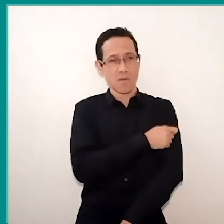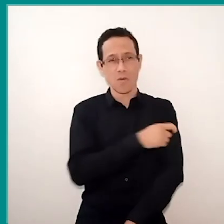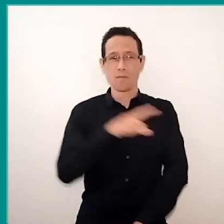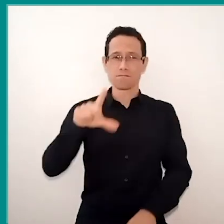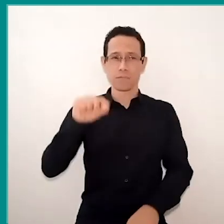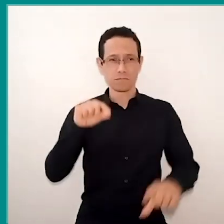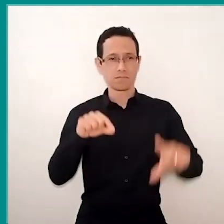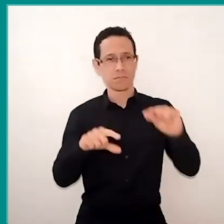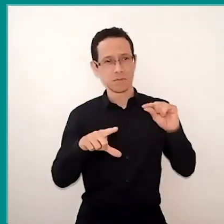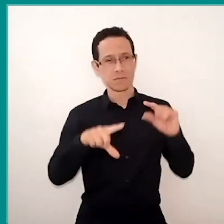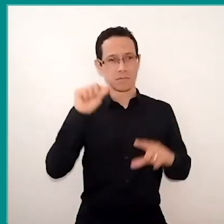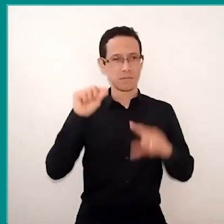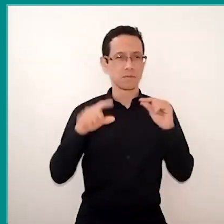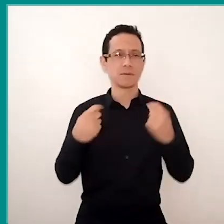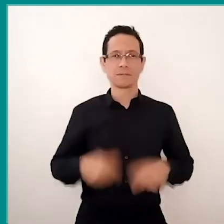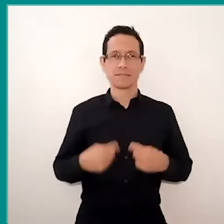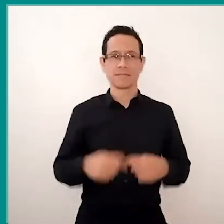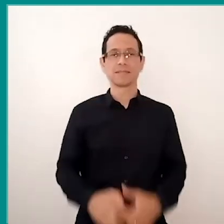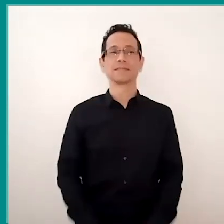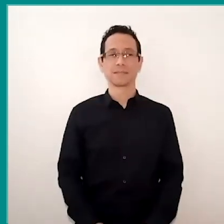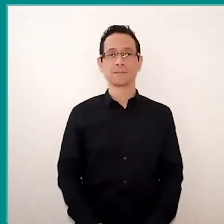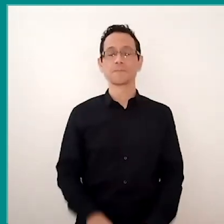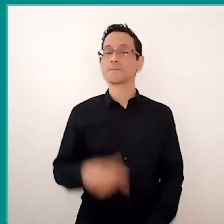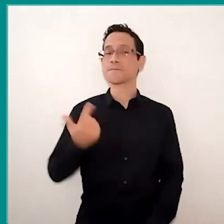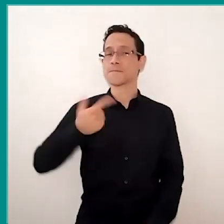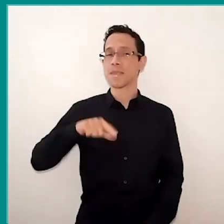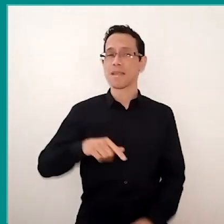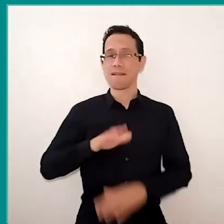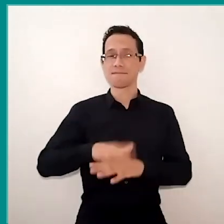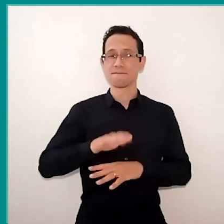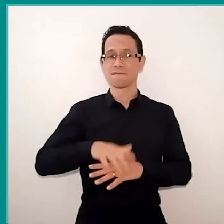We have a conditioning of algorithms that take away our autonomy,